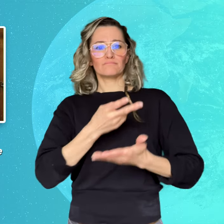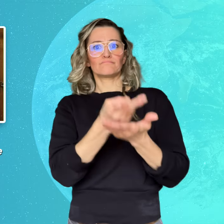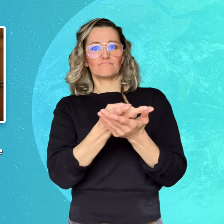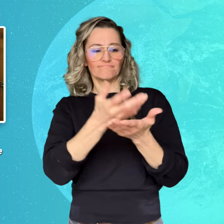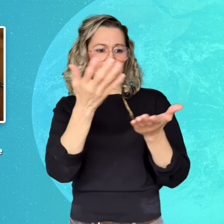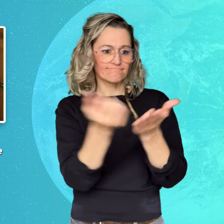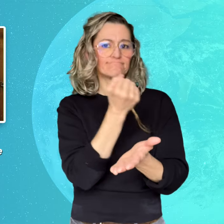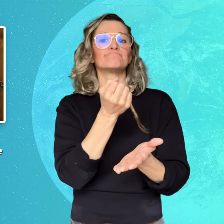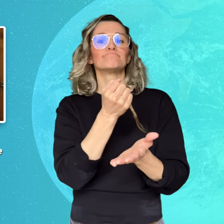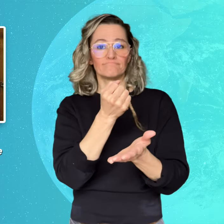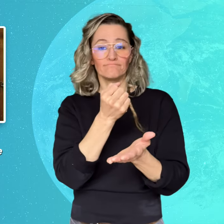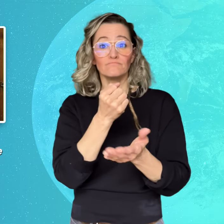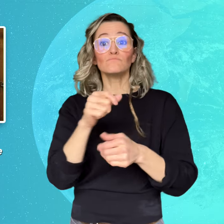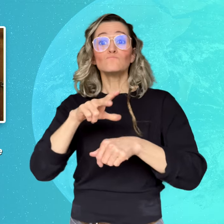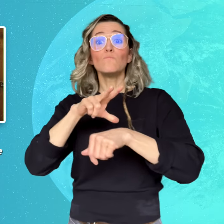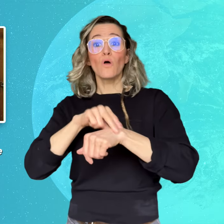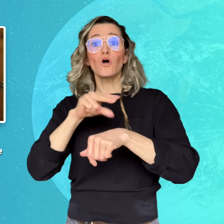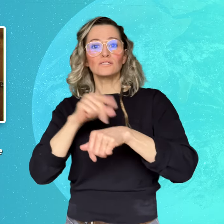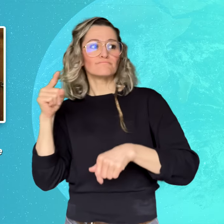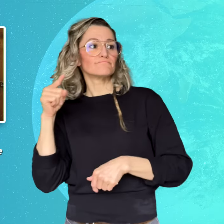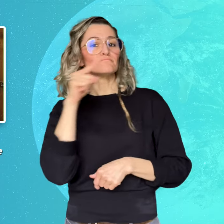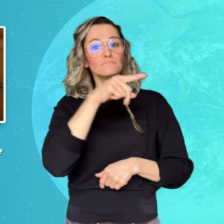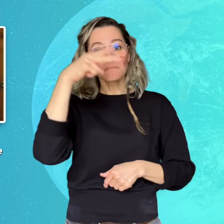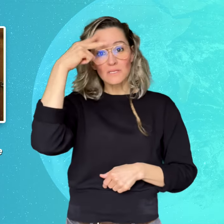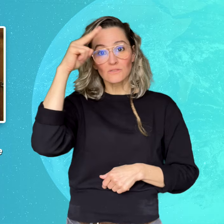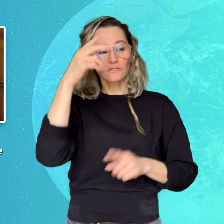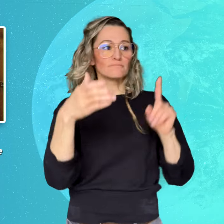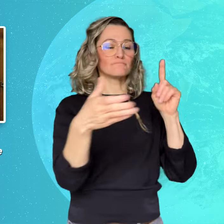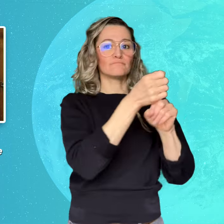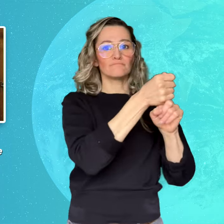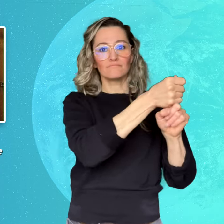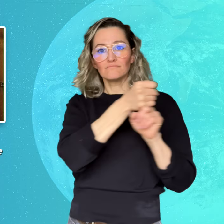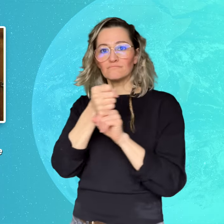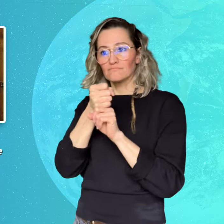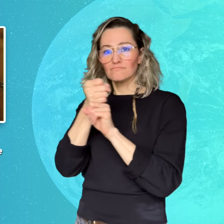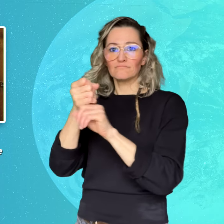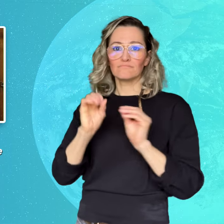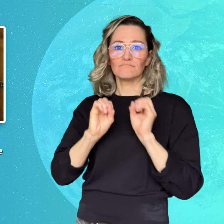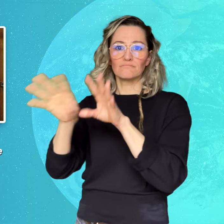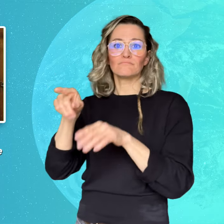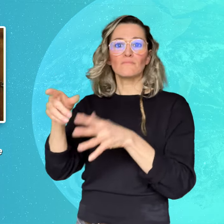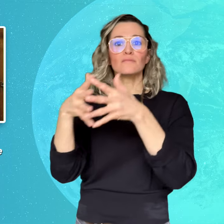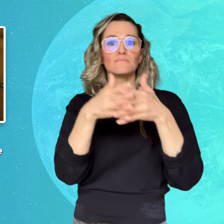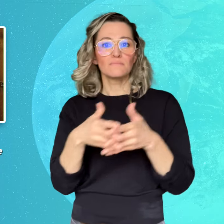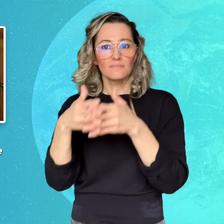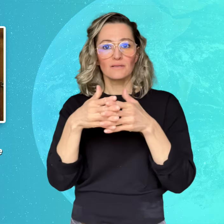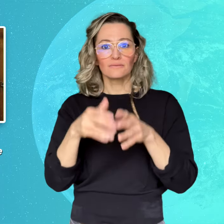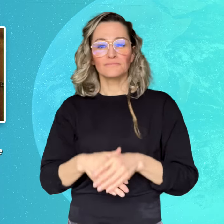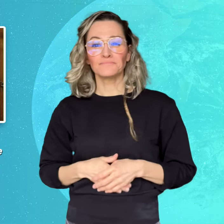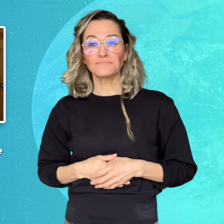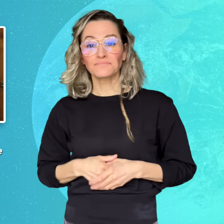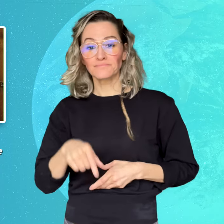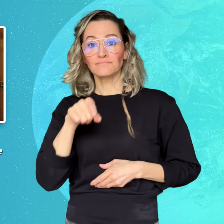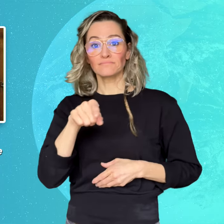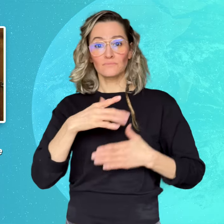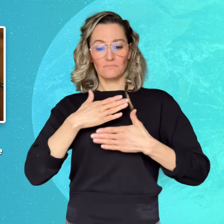from Mexico to the United States. The autopsy ruled the death